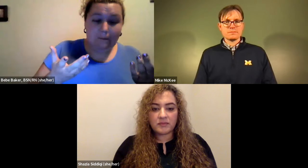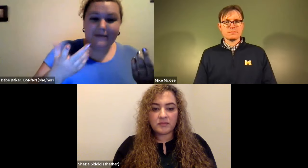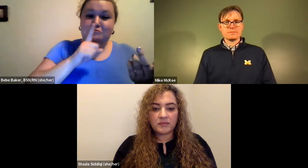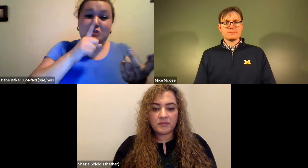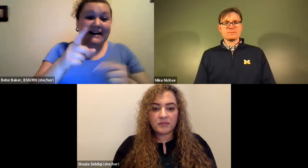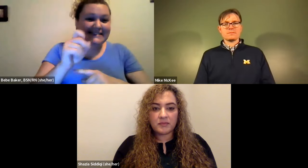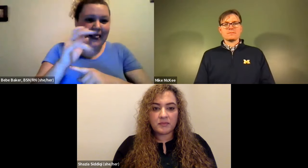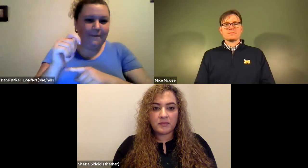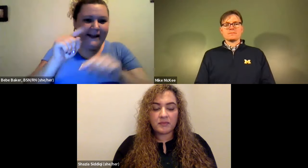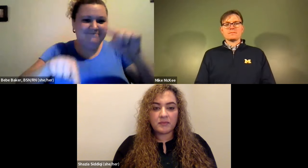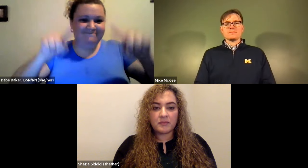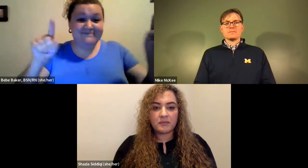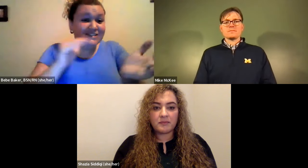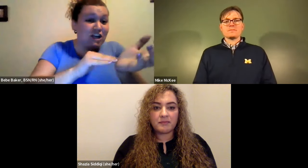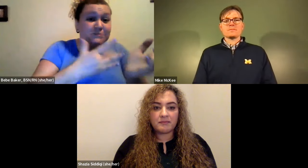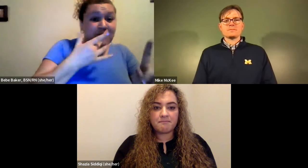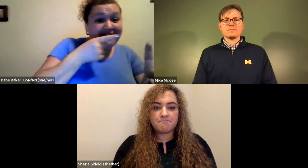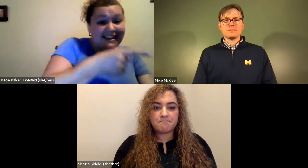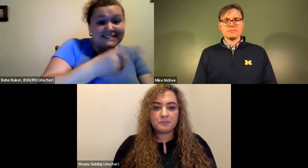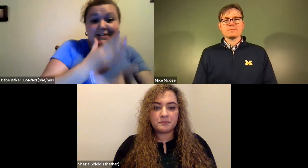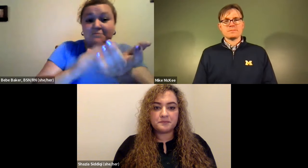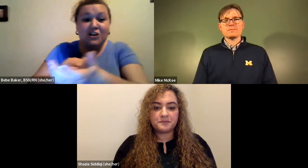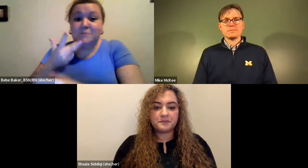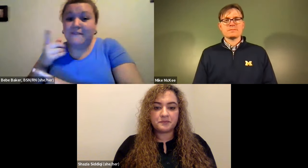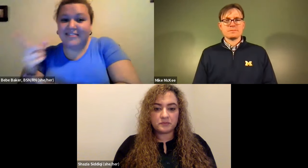Cristine Saunders: Something that we can supplements to help with heart health.